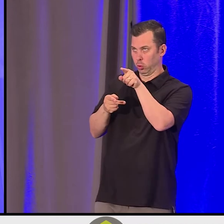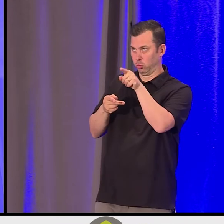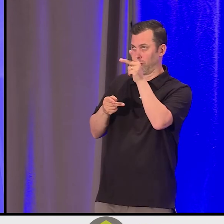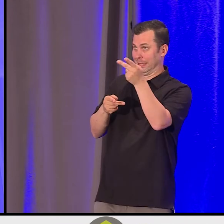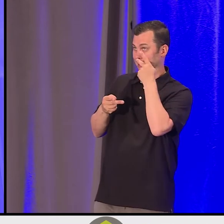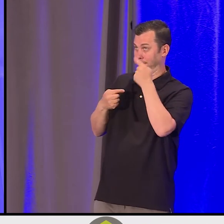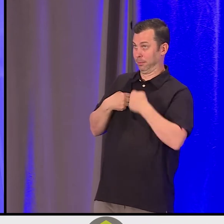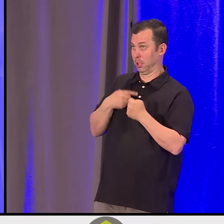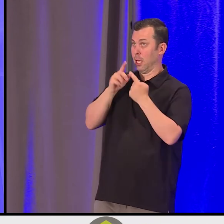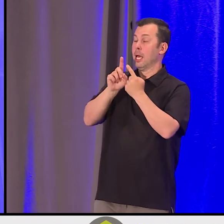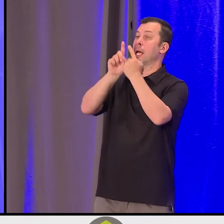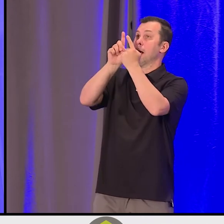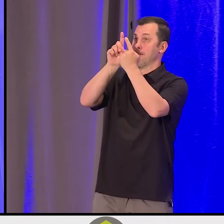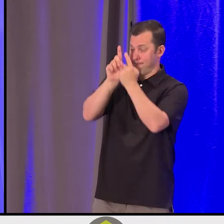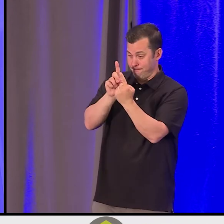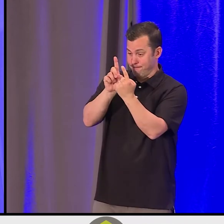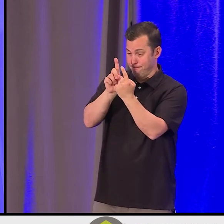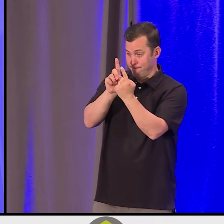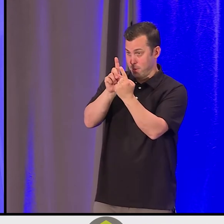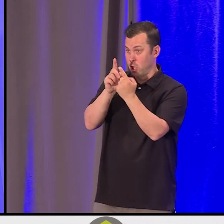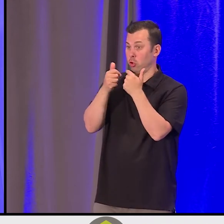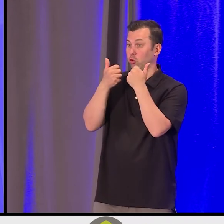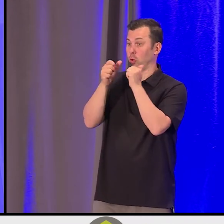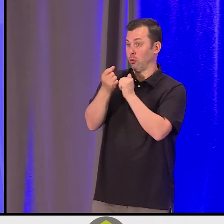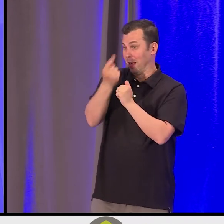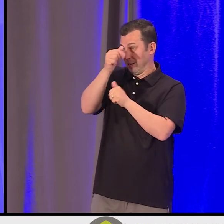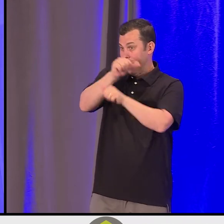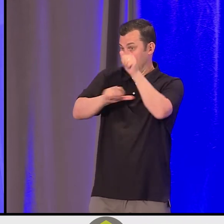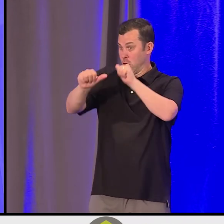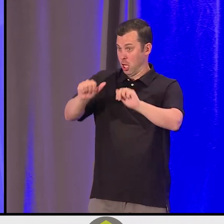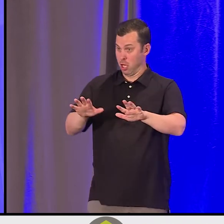understanding at the community level first and then building out from that.